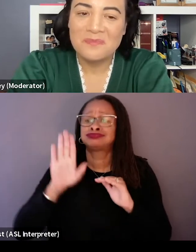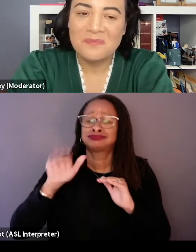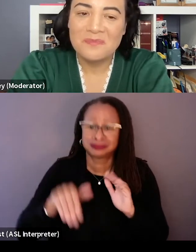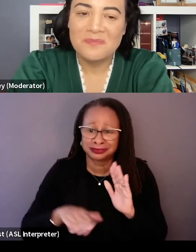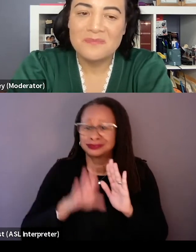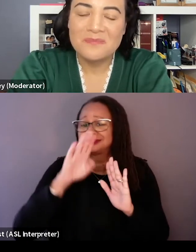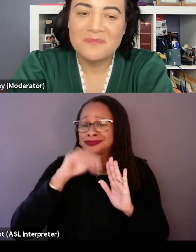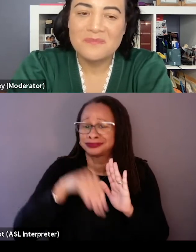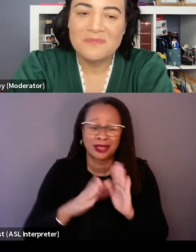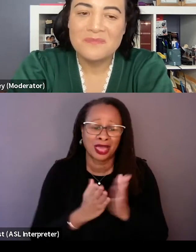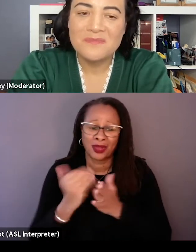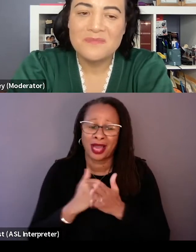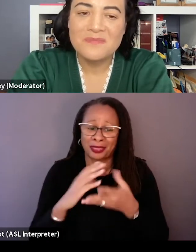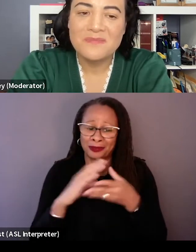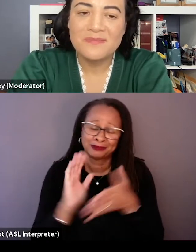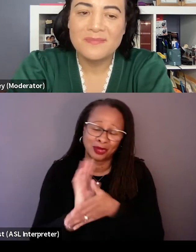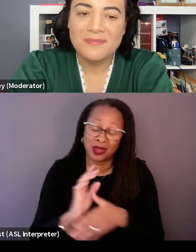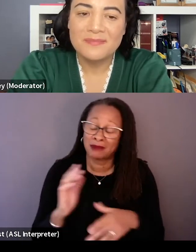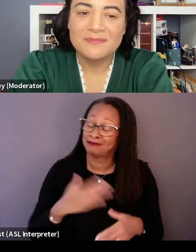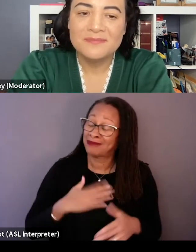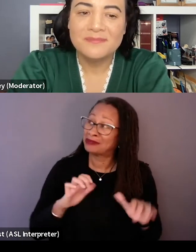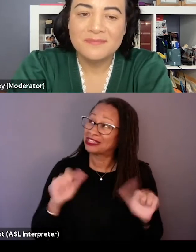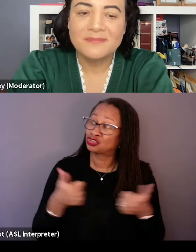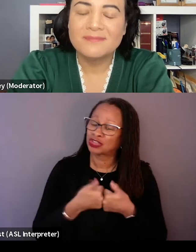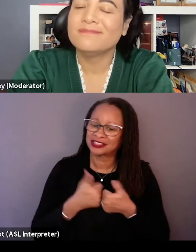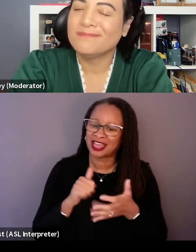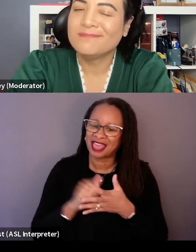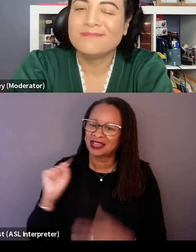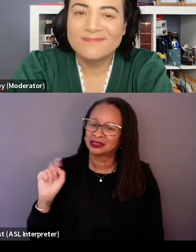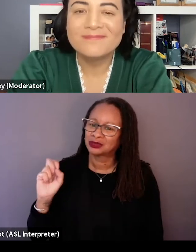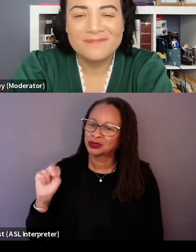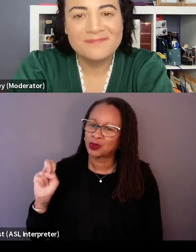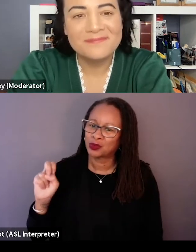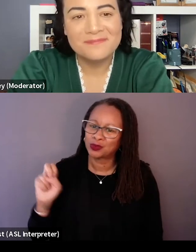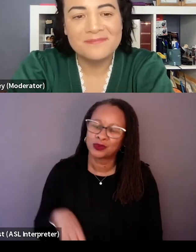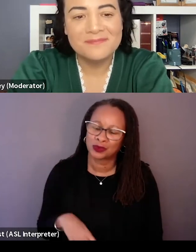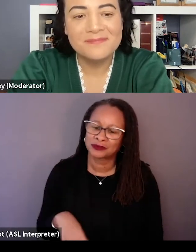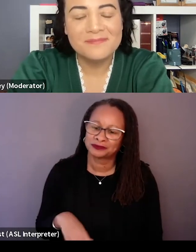So to me, one of the biggest challenges was that tone. And I'm telling you, we did not,